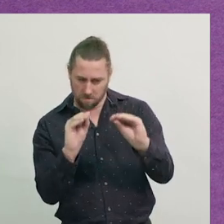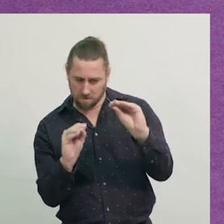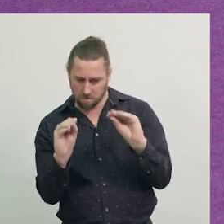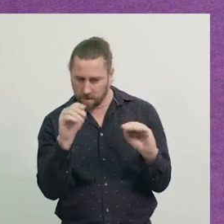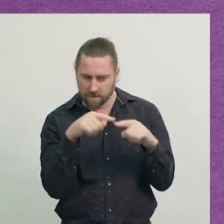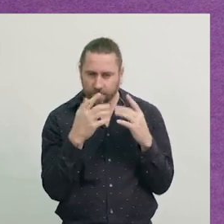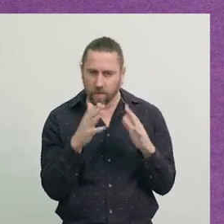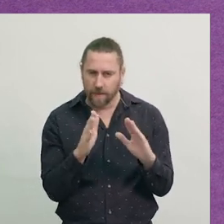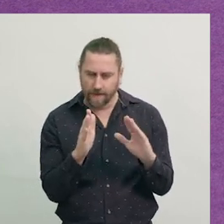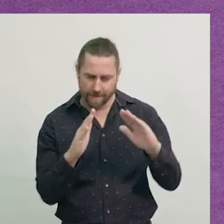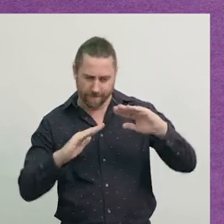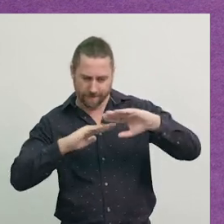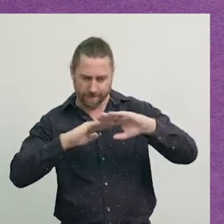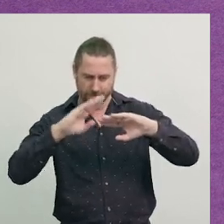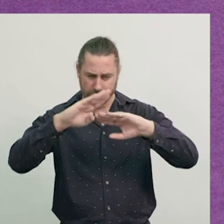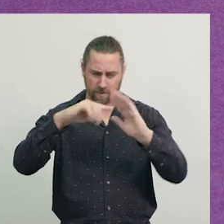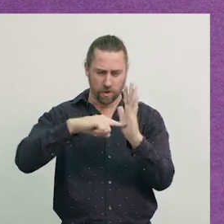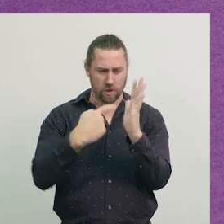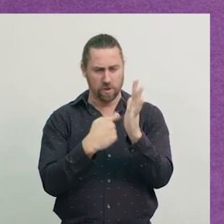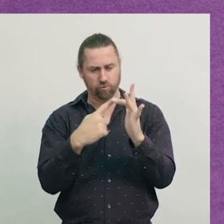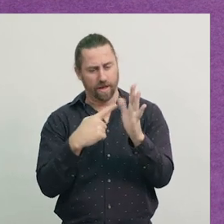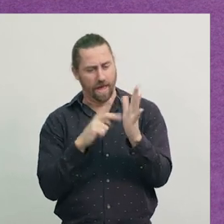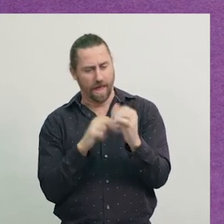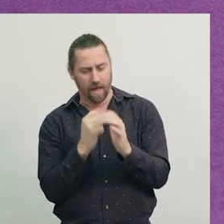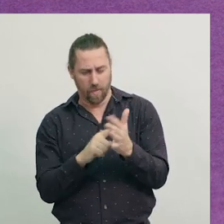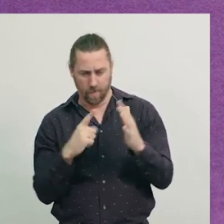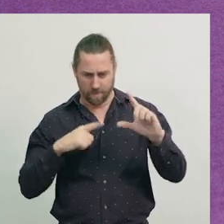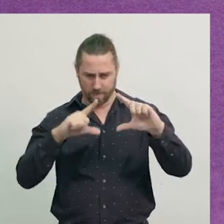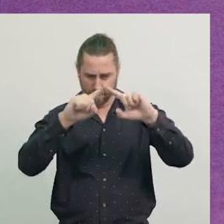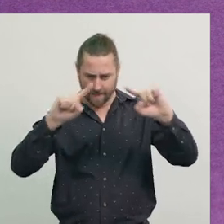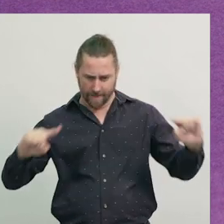So I'll put this little bit down here, put this one here.